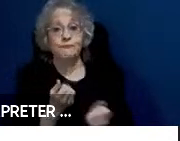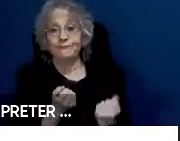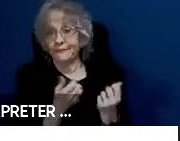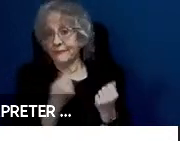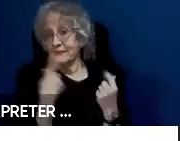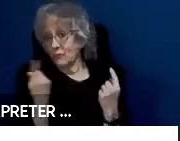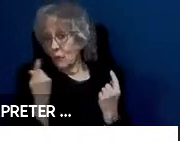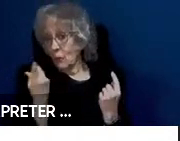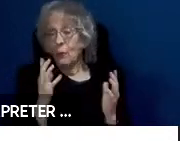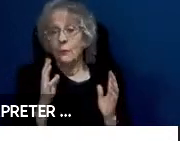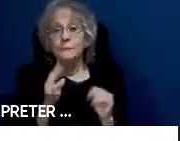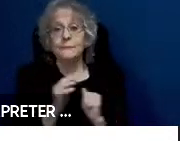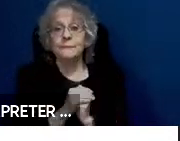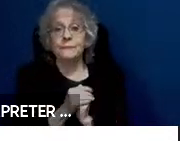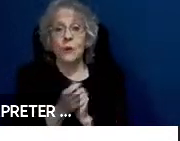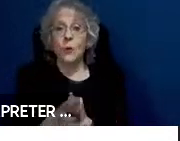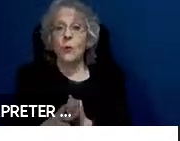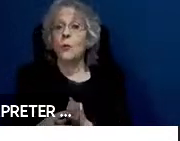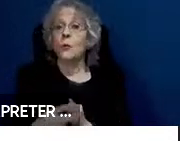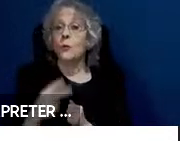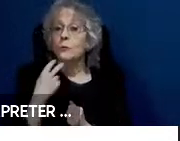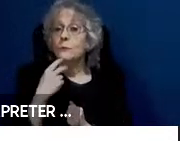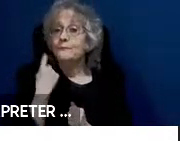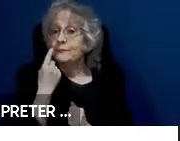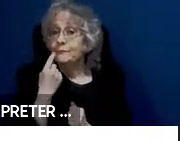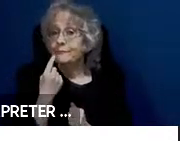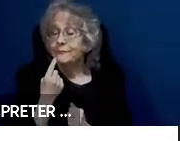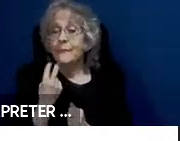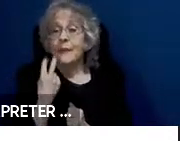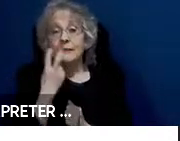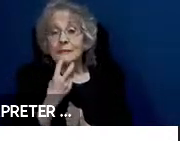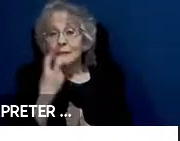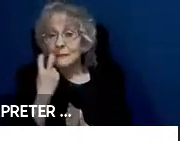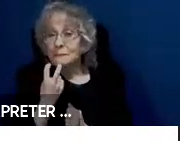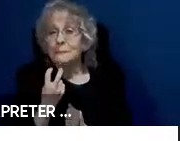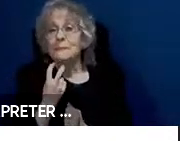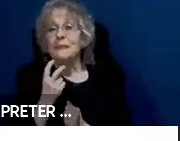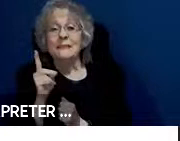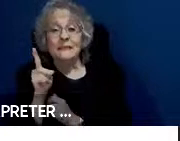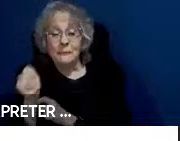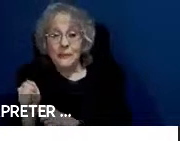or they may have a speech disability. They may be non-vocal or dysarthria, or aphasia